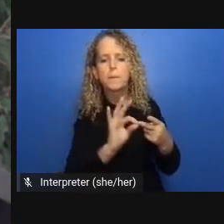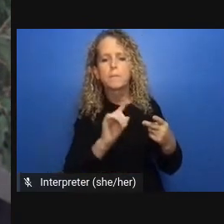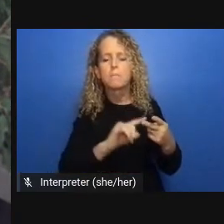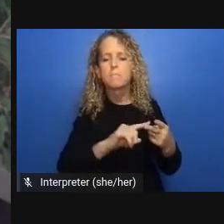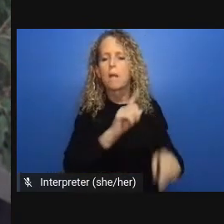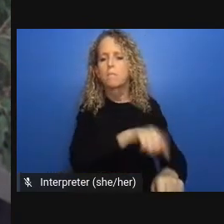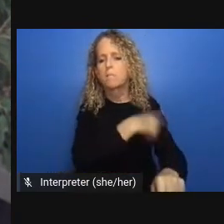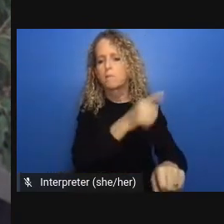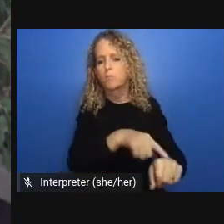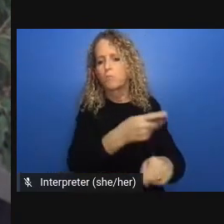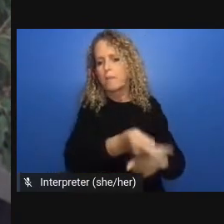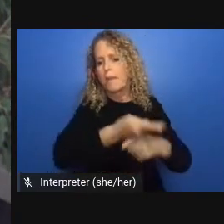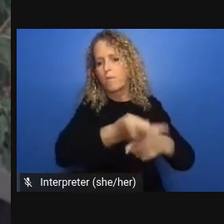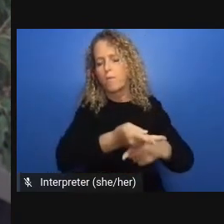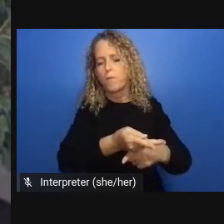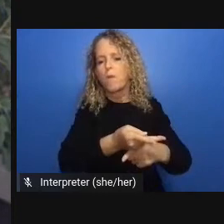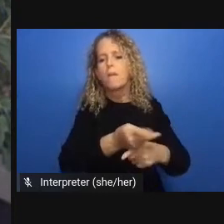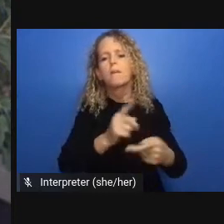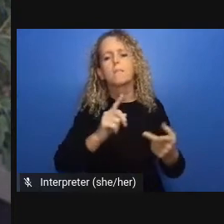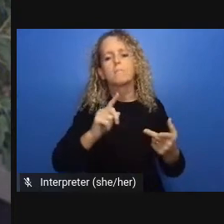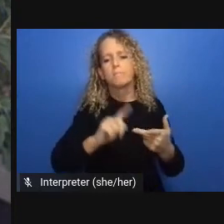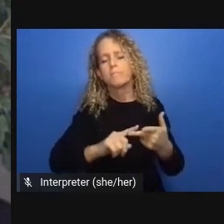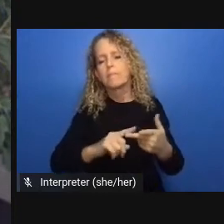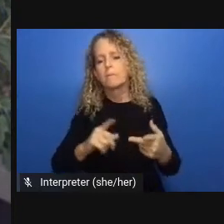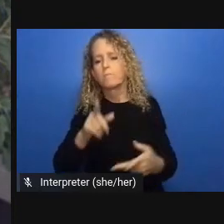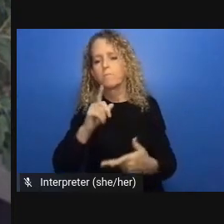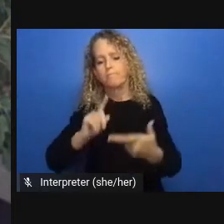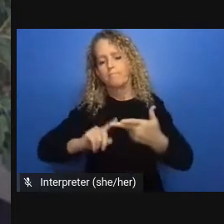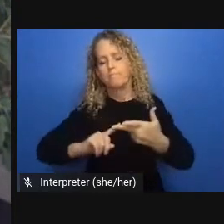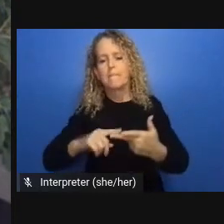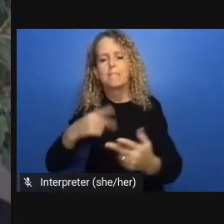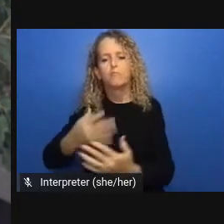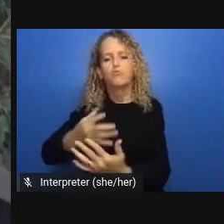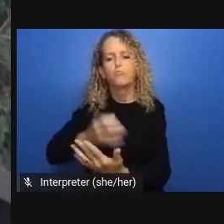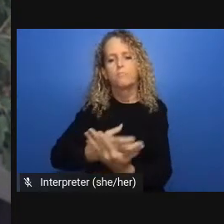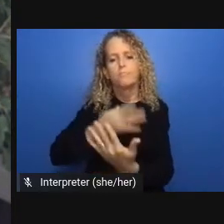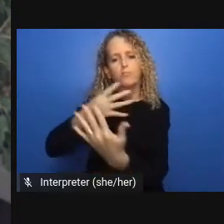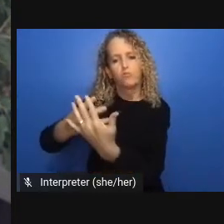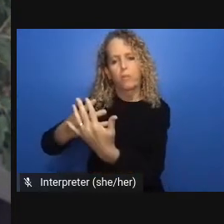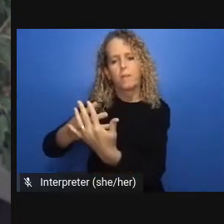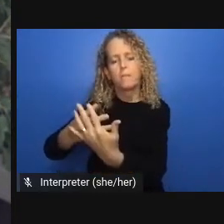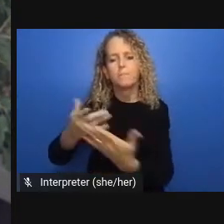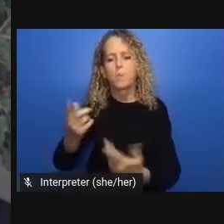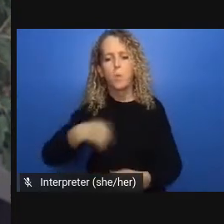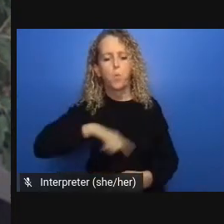showing we don't need the bureaucracies and challenges we have long had in place restricting